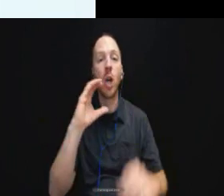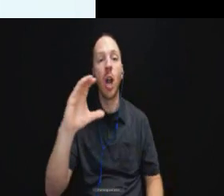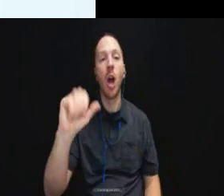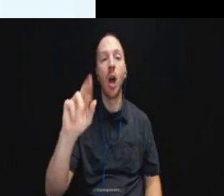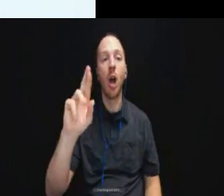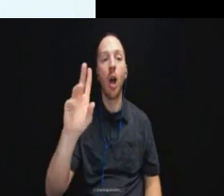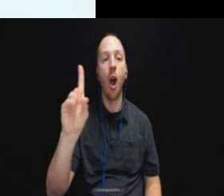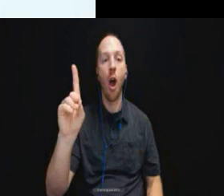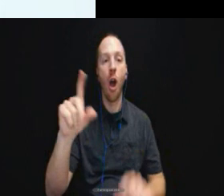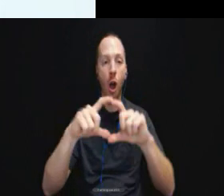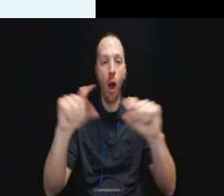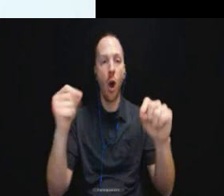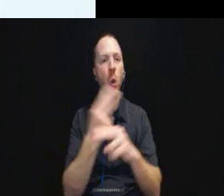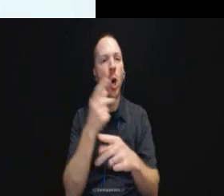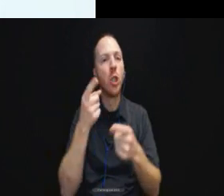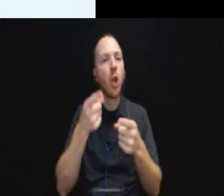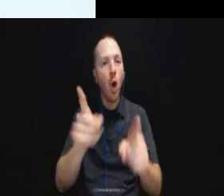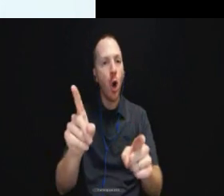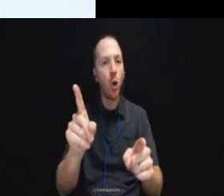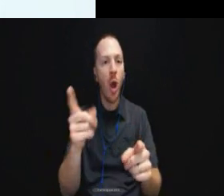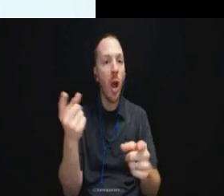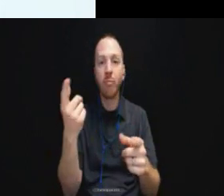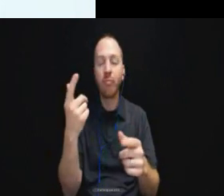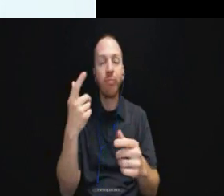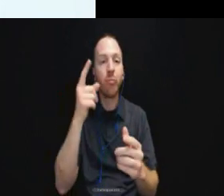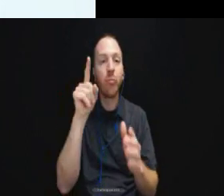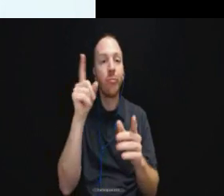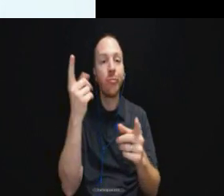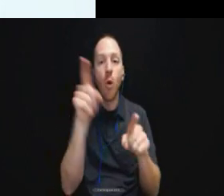And it is something that can be used during routine interactions when there is no imminent